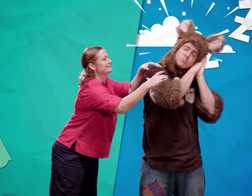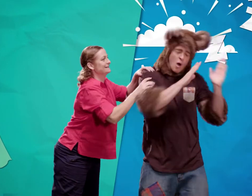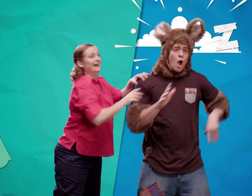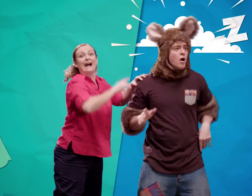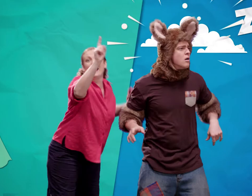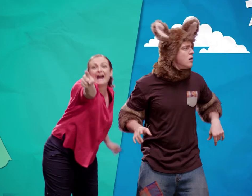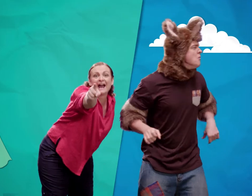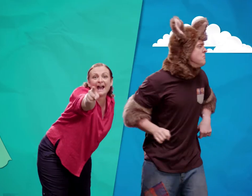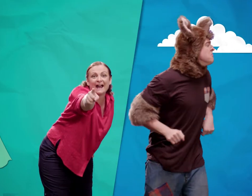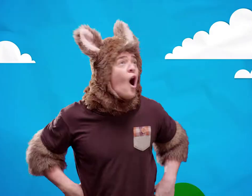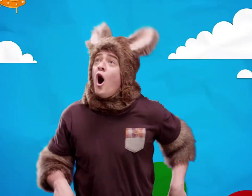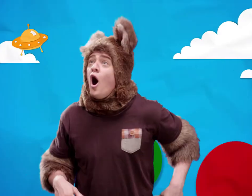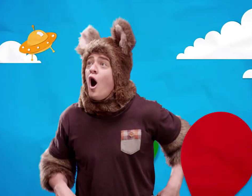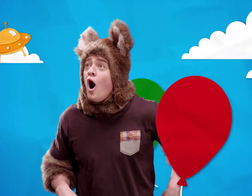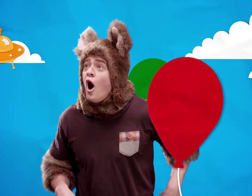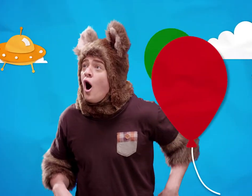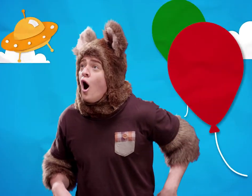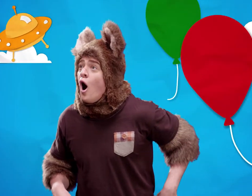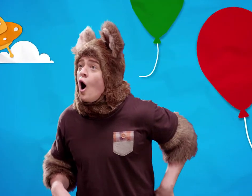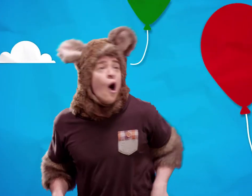Huh? Look! Aww!